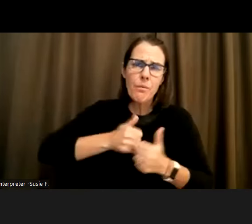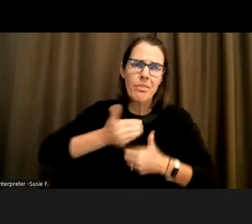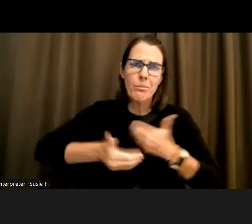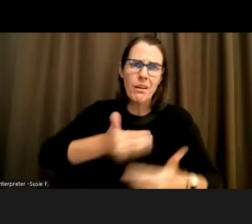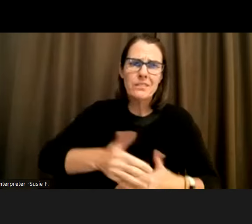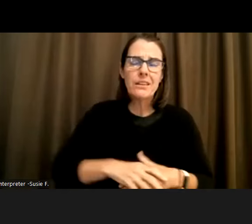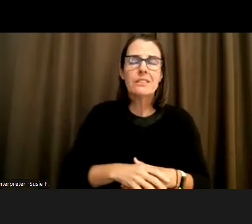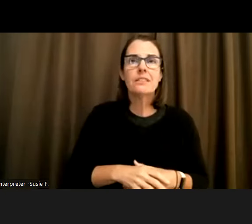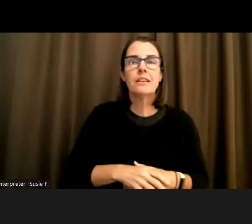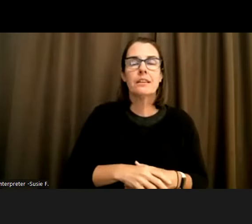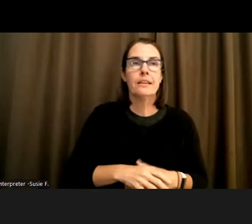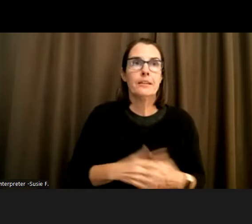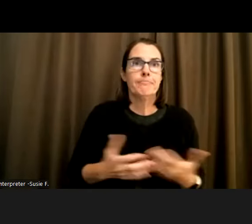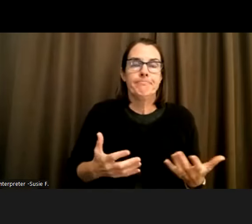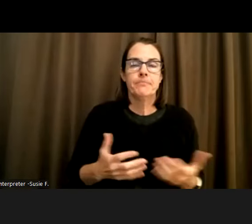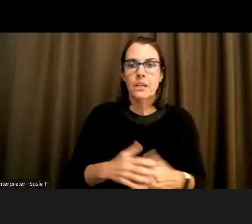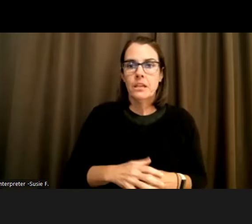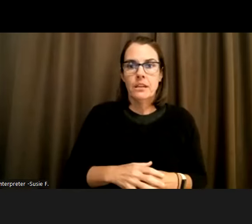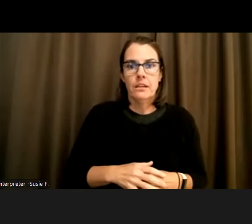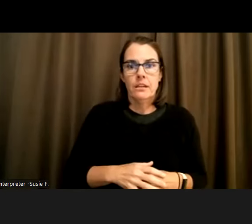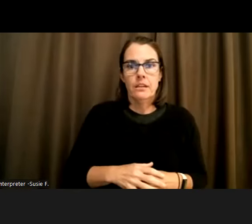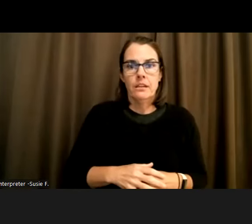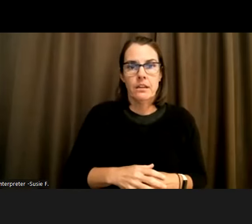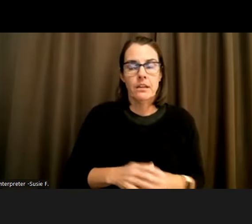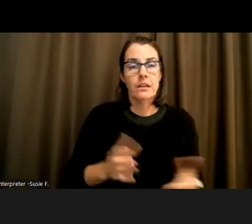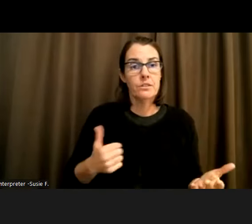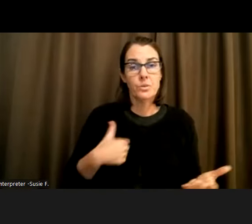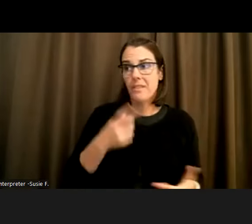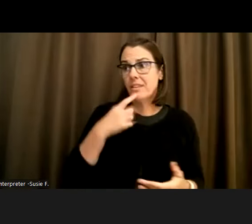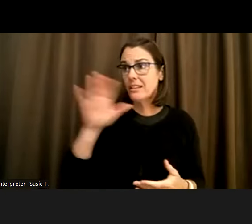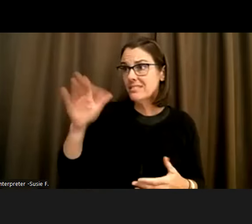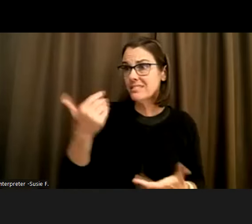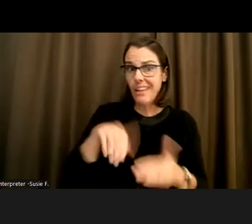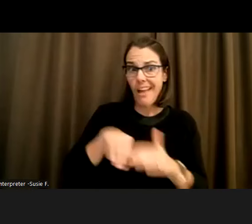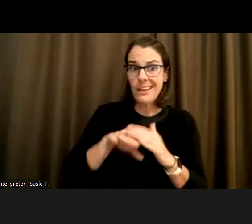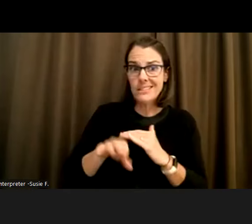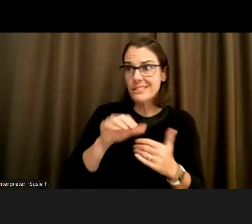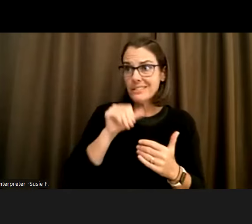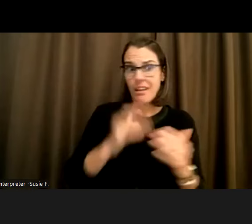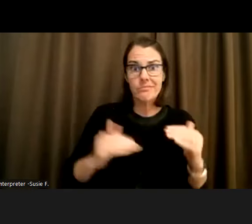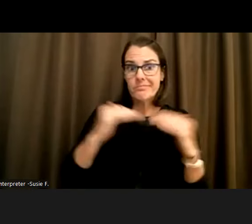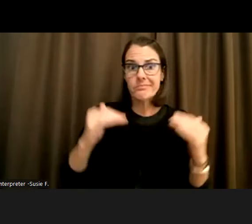And I've, you know, definitely said, hey, I'm not getting this level of access to you. I mean, initially some of the stuff they asked